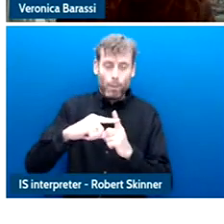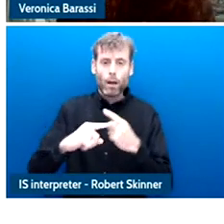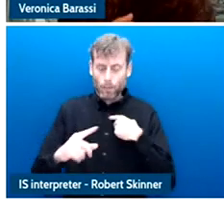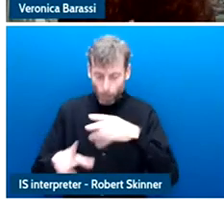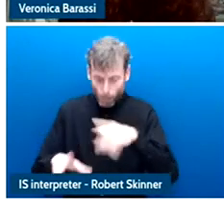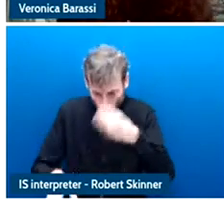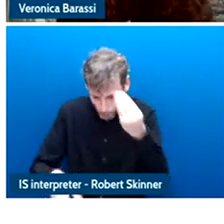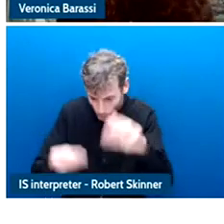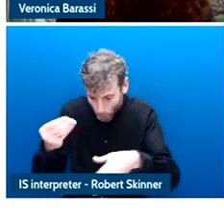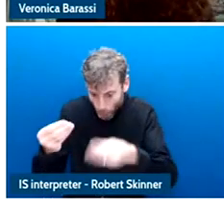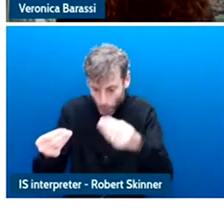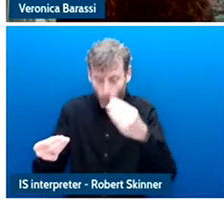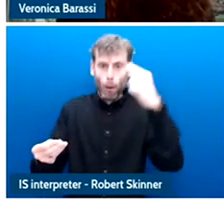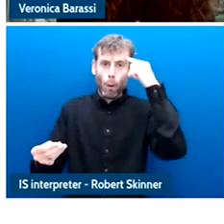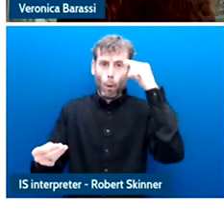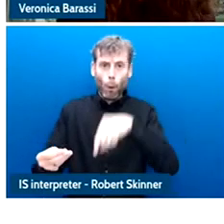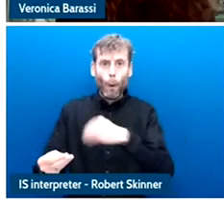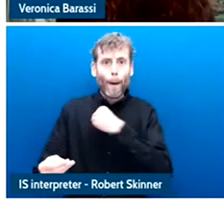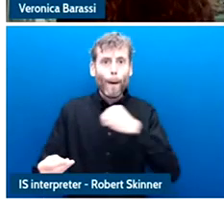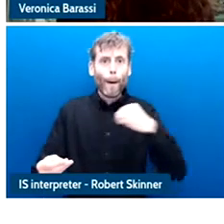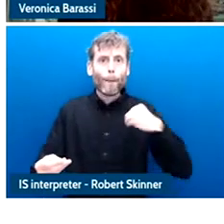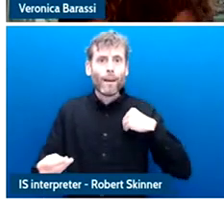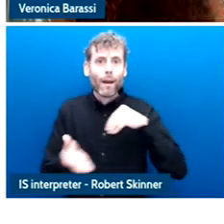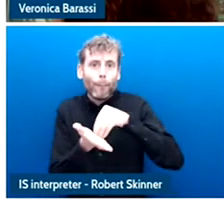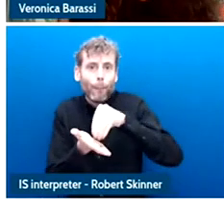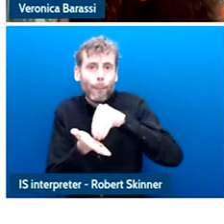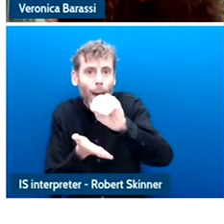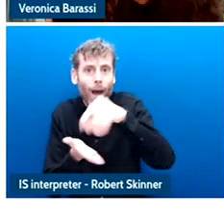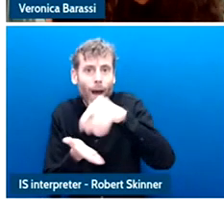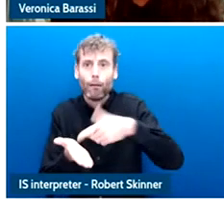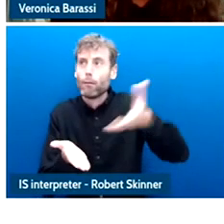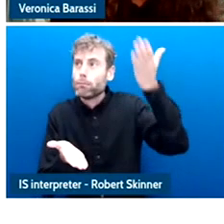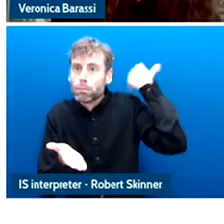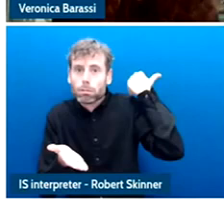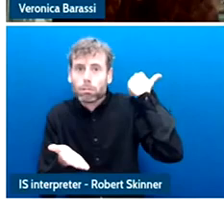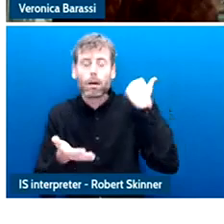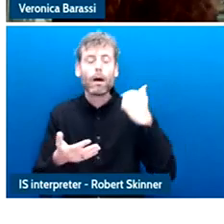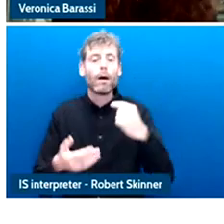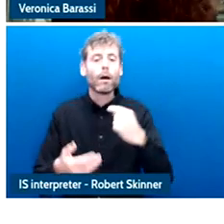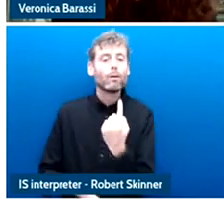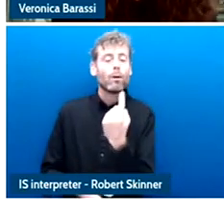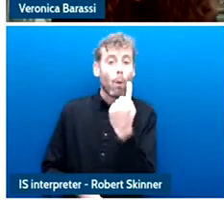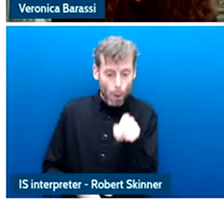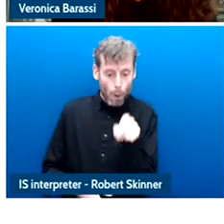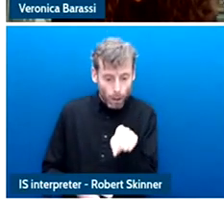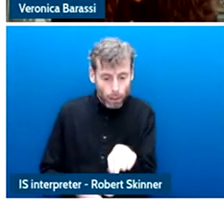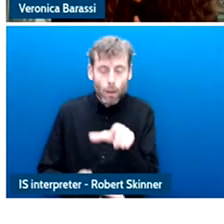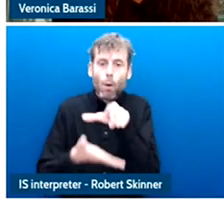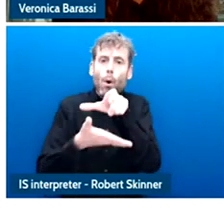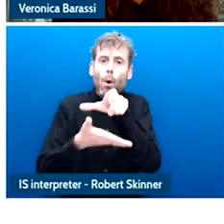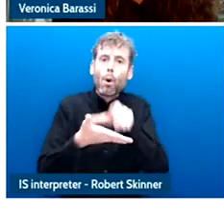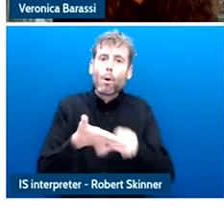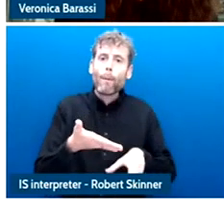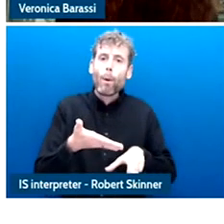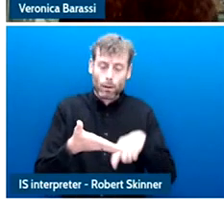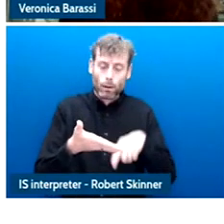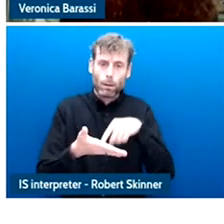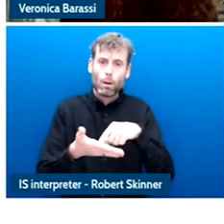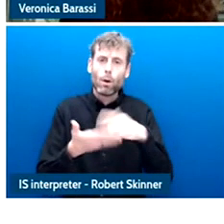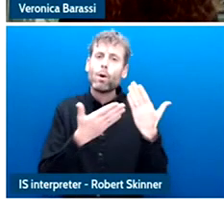about and I found also one report card of my secondary consume where my teacher